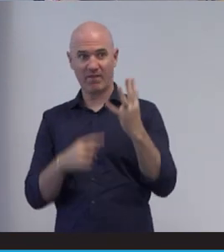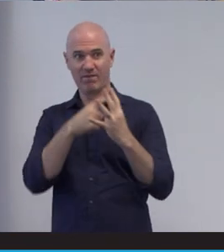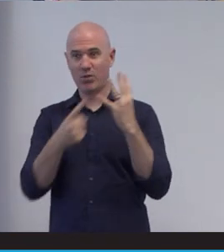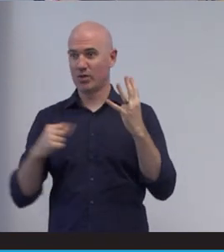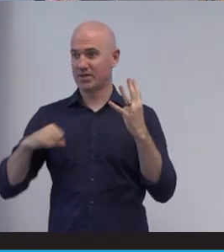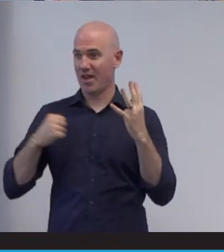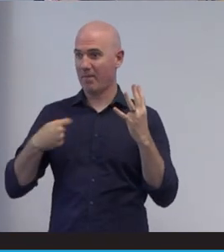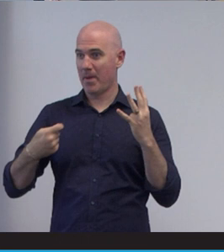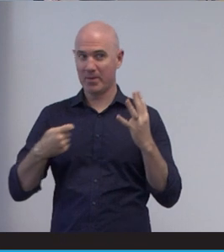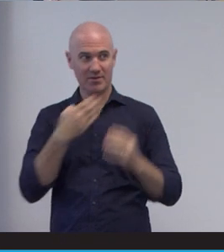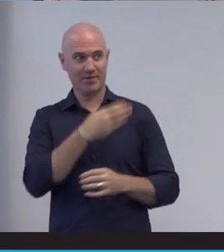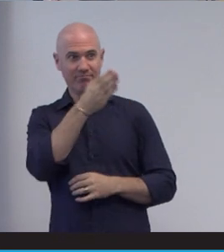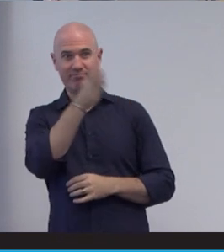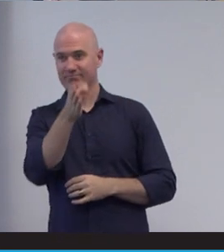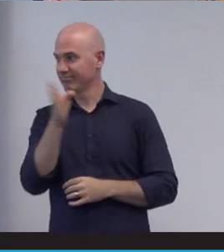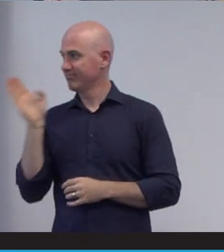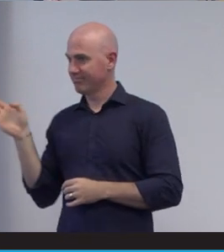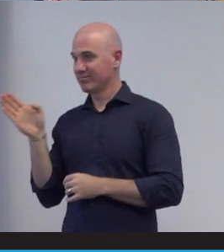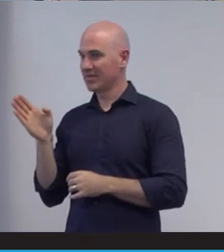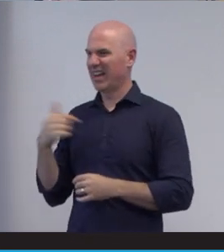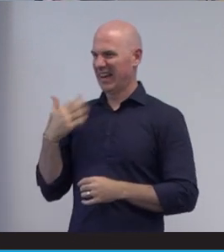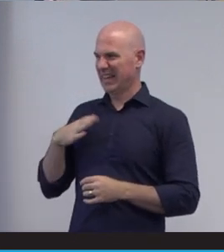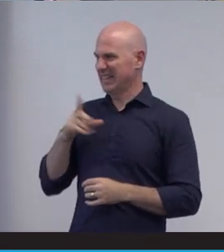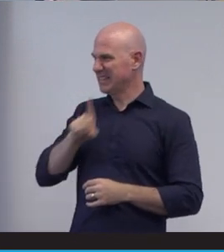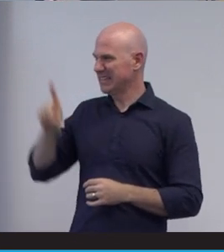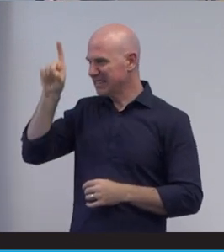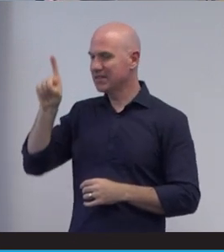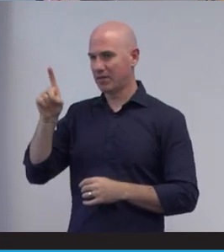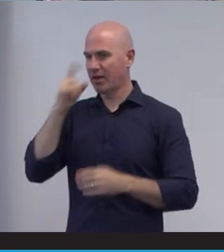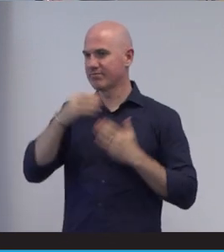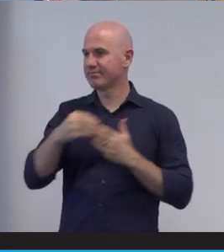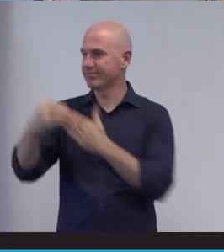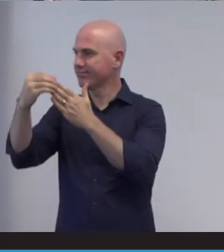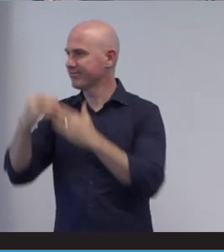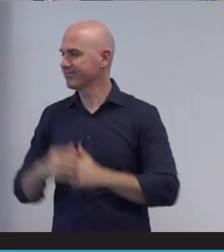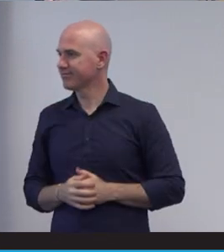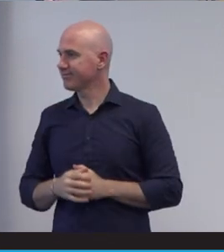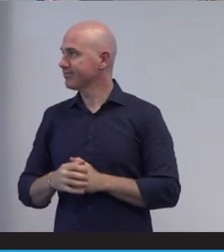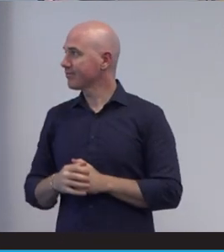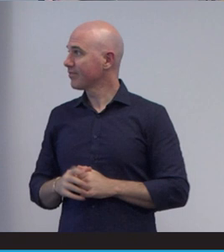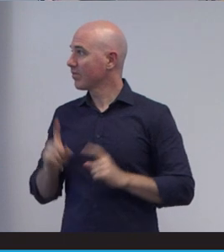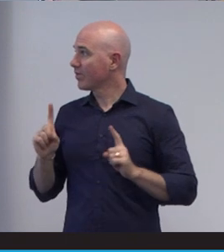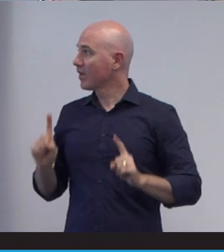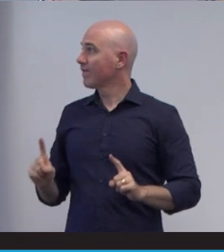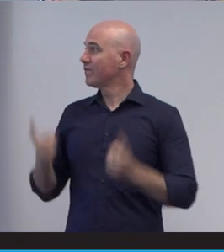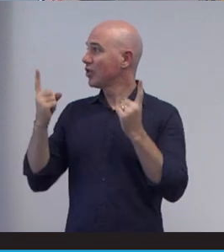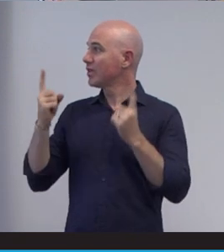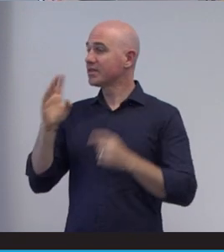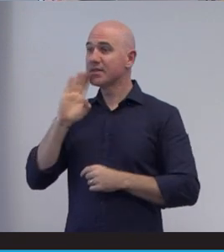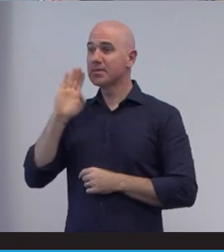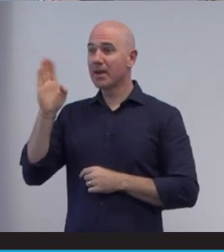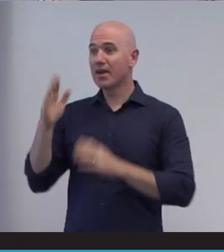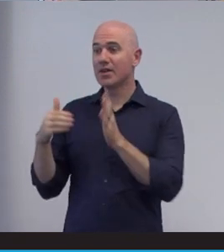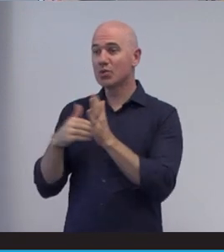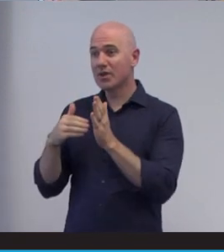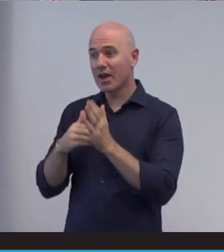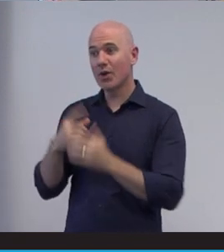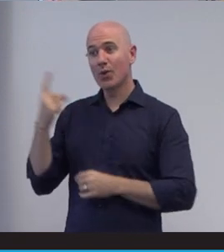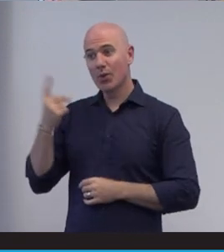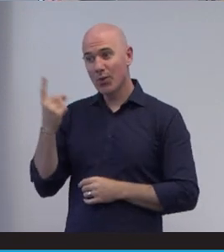just let one of the team know, okay. First speaker and our first speaker today is our very own Mandy